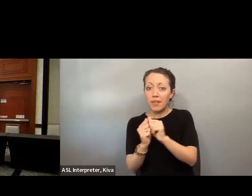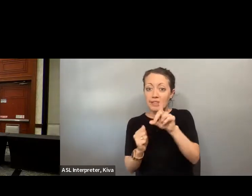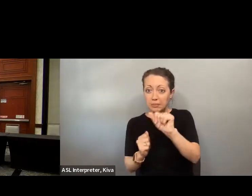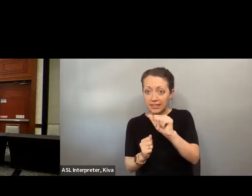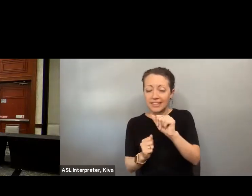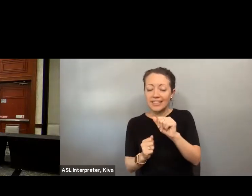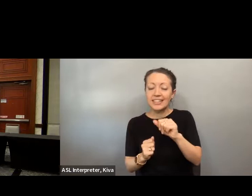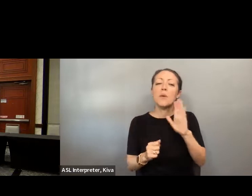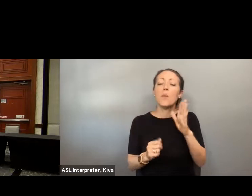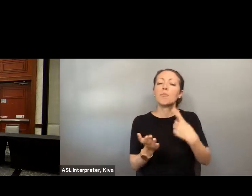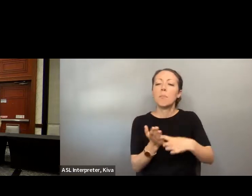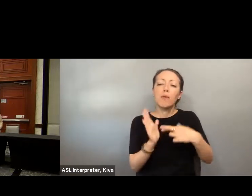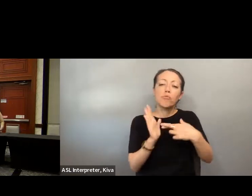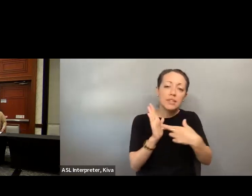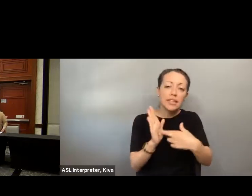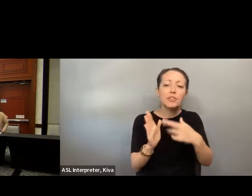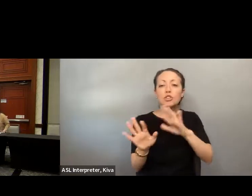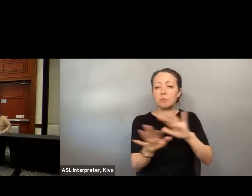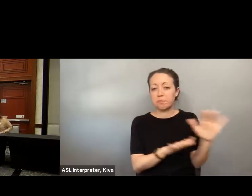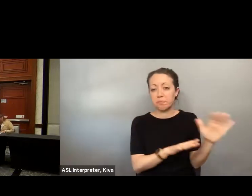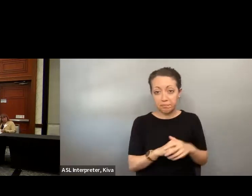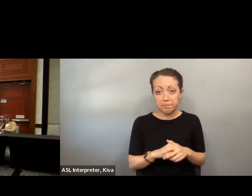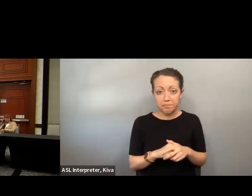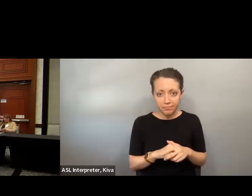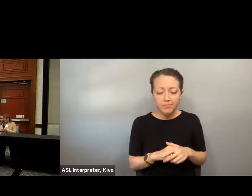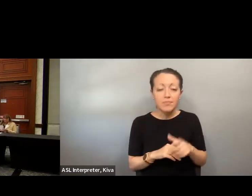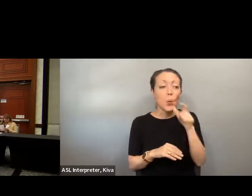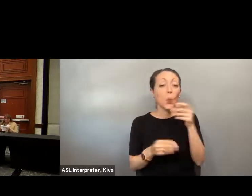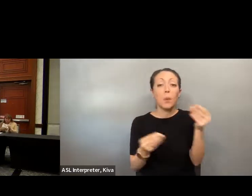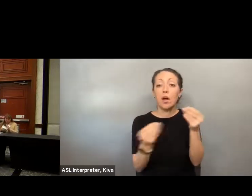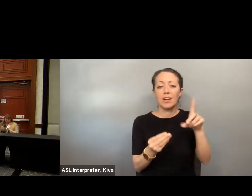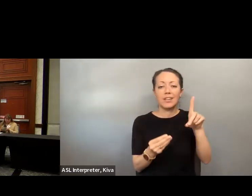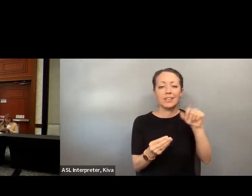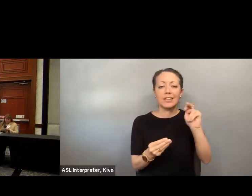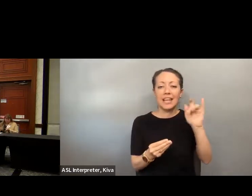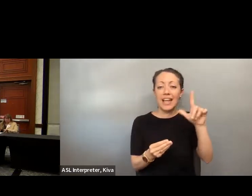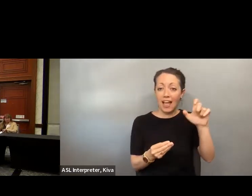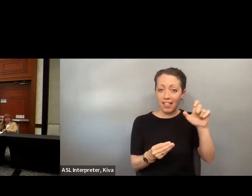perspectives on the importance of disability. Representation in elected officials. the perspectives on the importance of disability